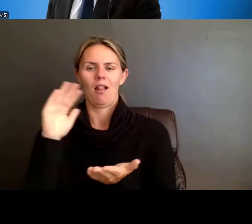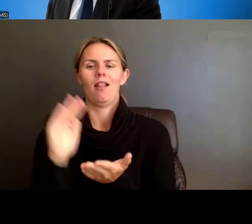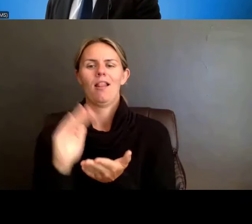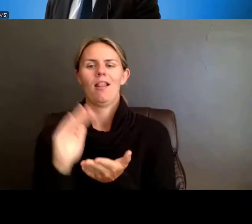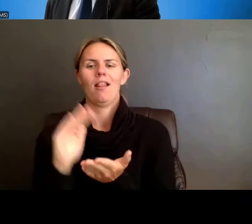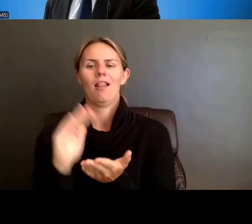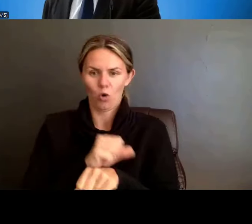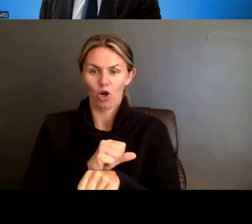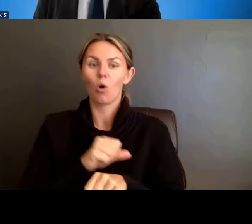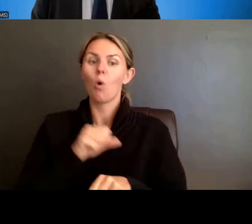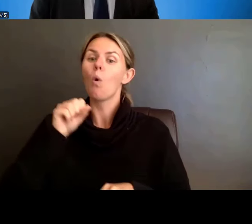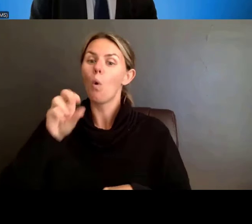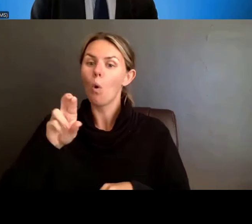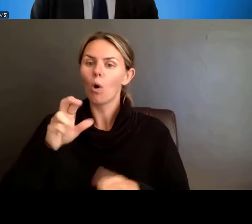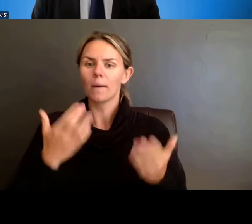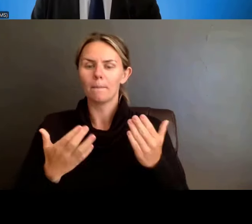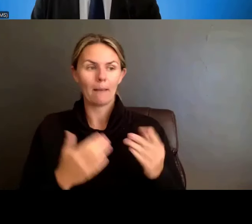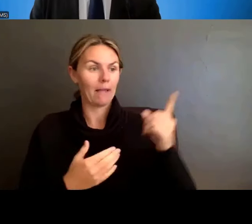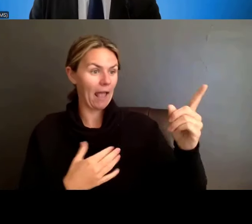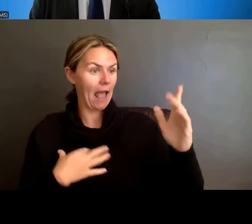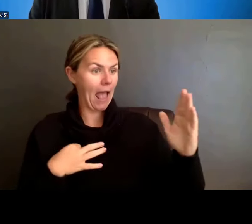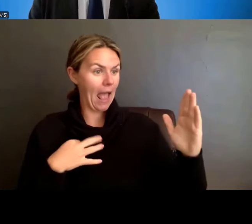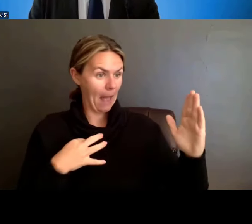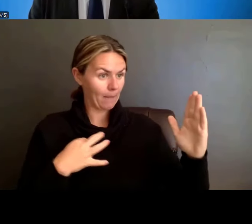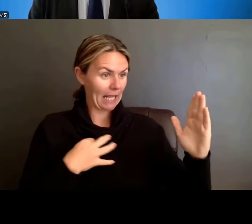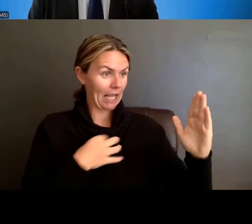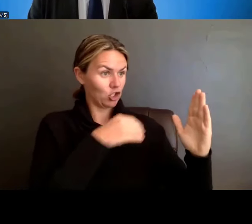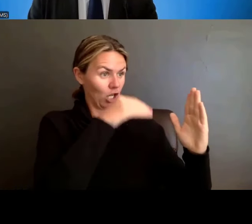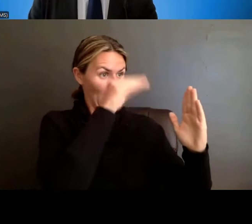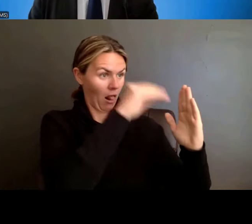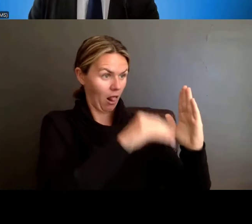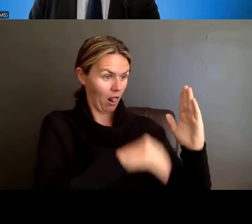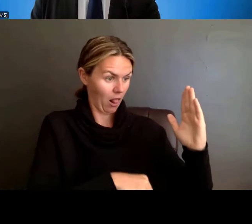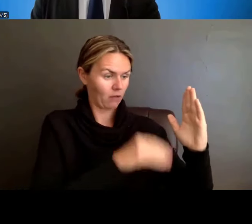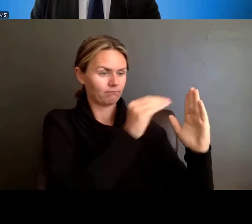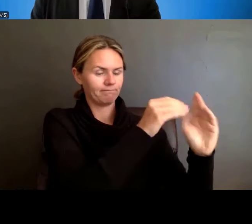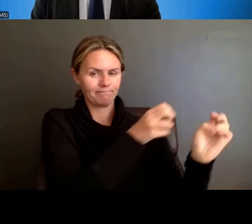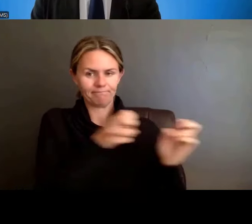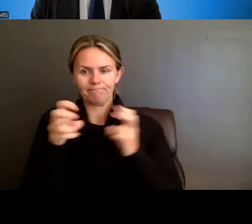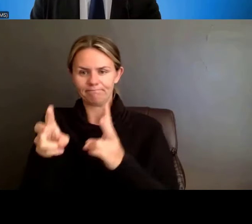from the application into the training table. So, let's walk through this. Here are a few examples.